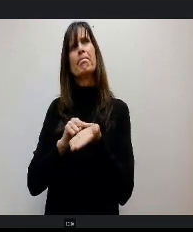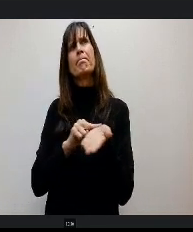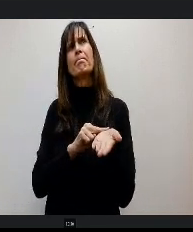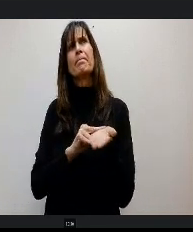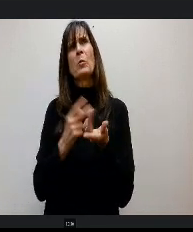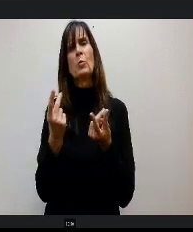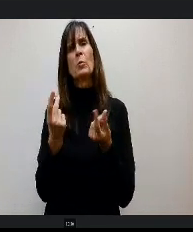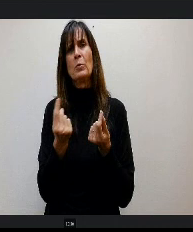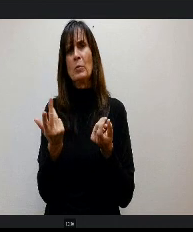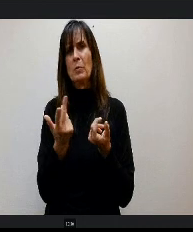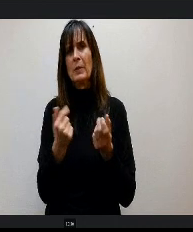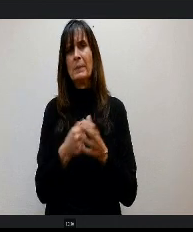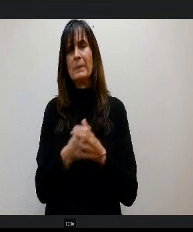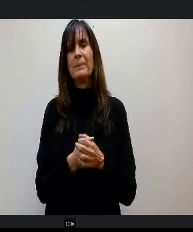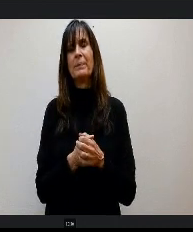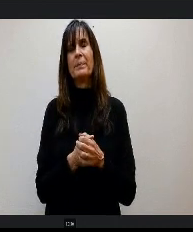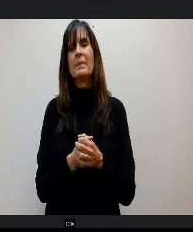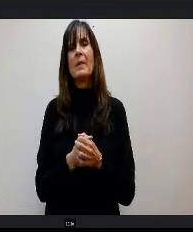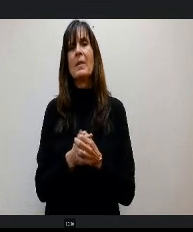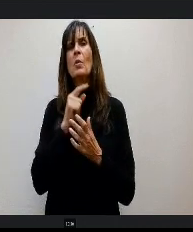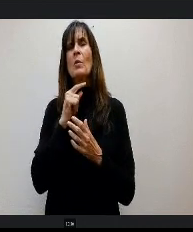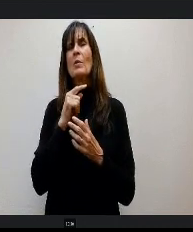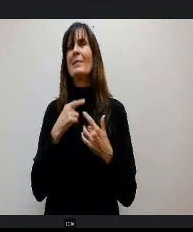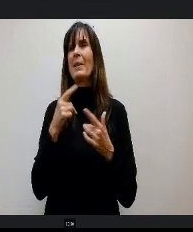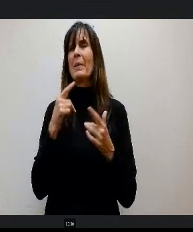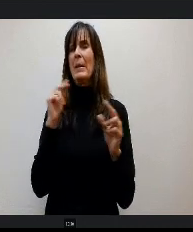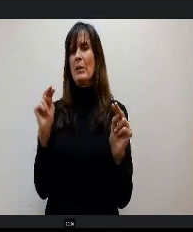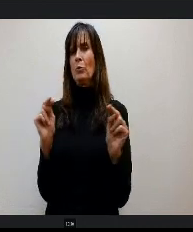this, again it's been a neutral trying to gather information also